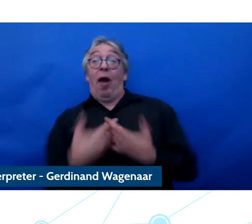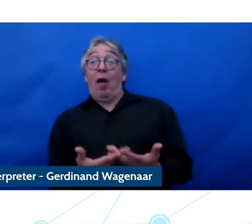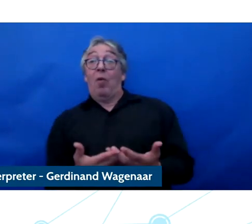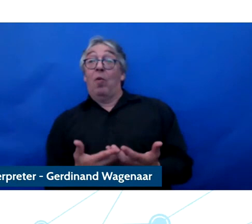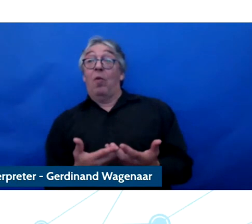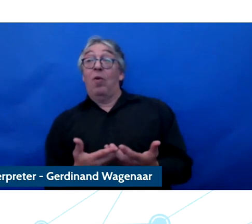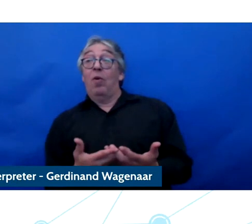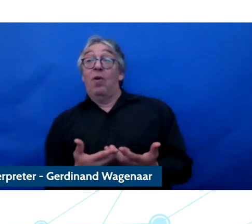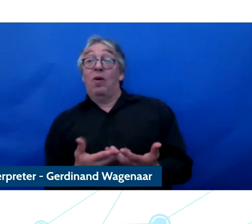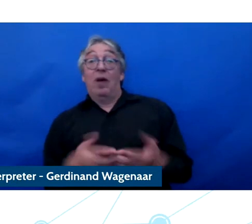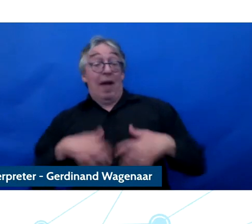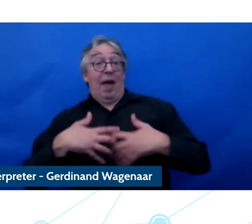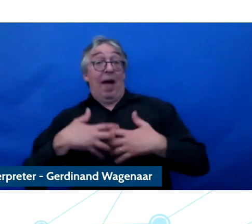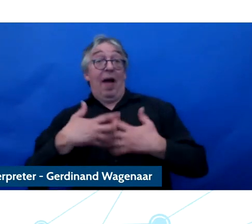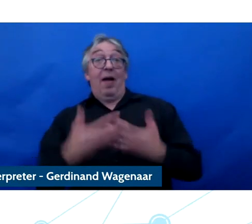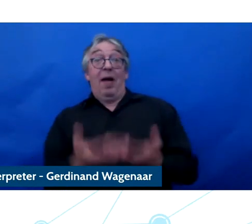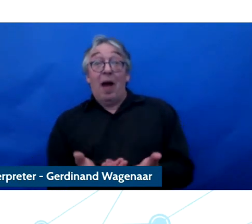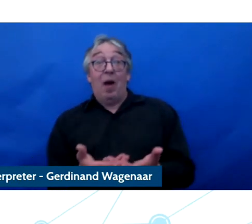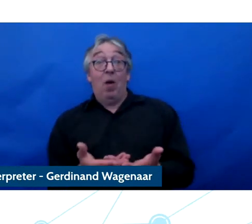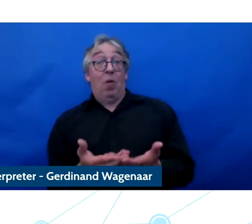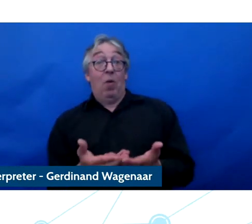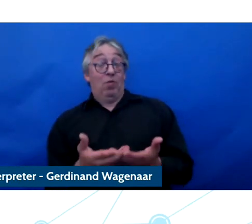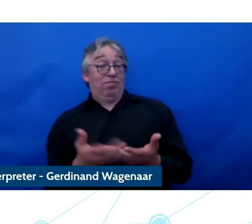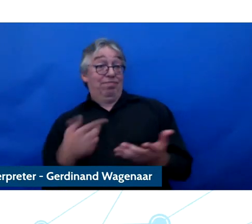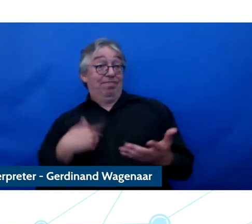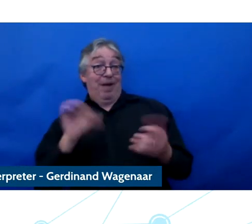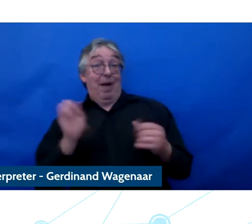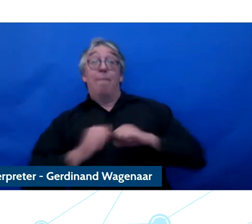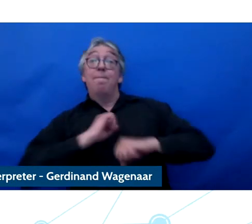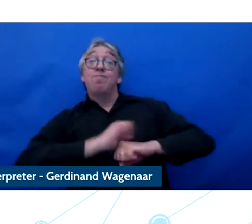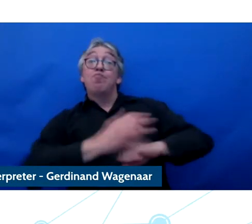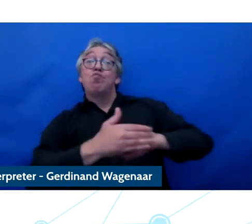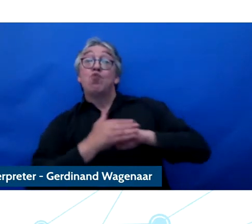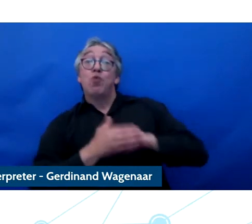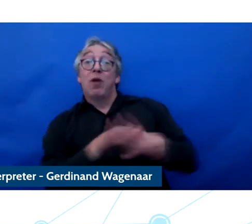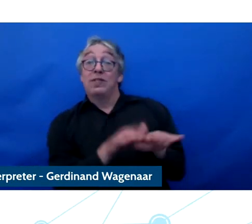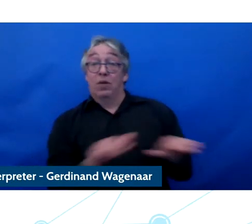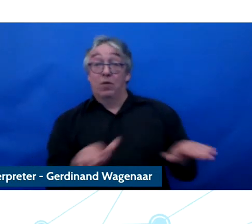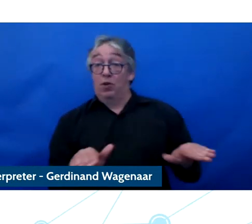consent is required but most concept of families is coerced as it's shown they